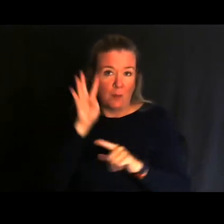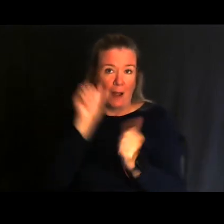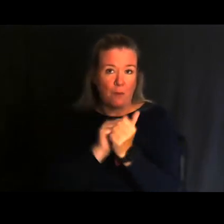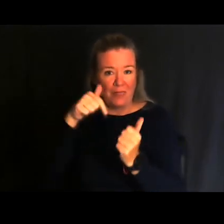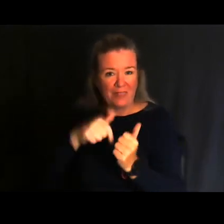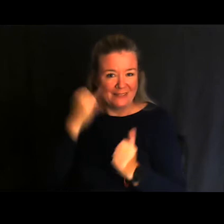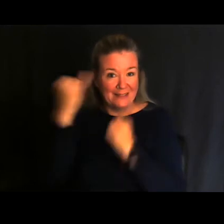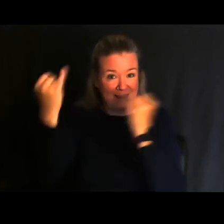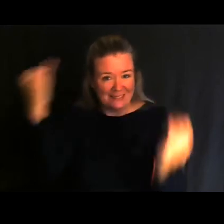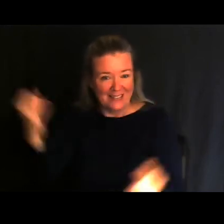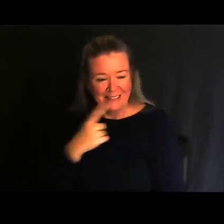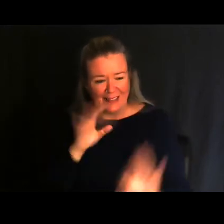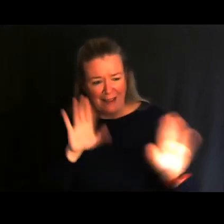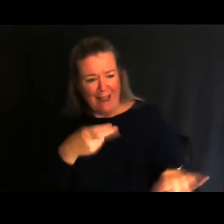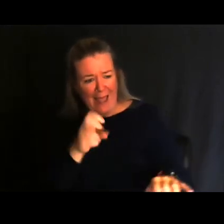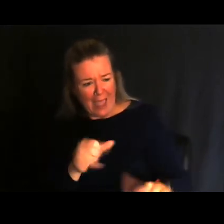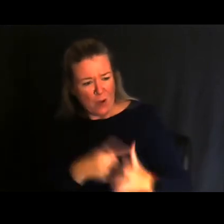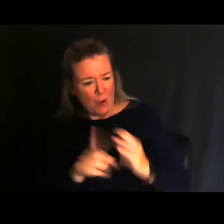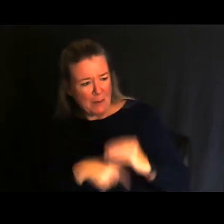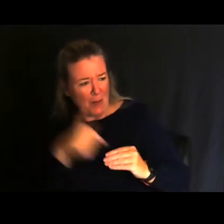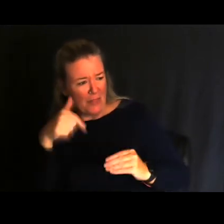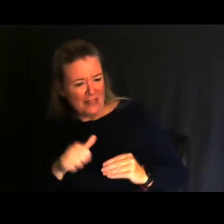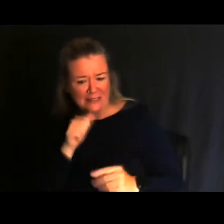ideas and say, “Hey, how about if you do this instead of this.”